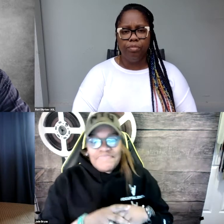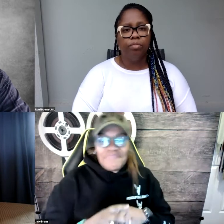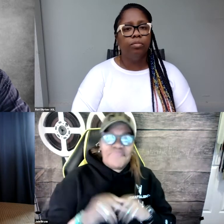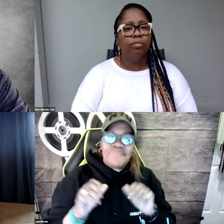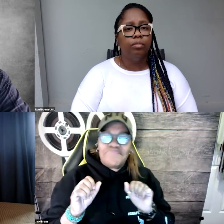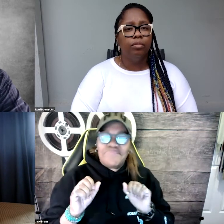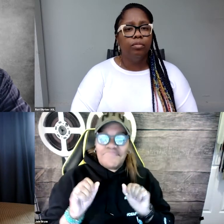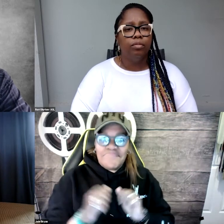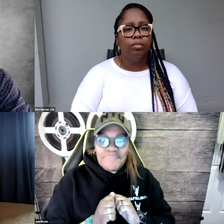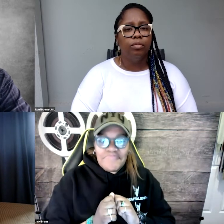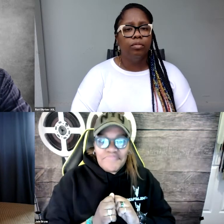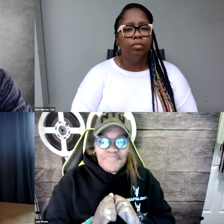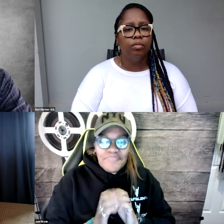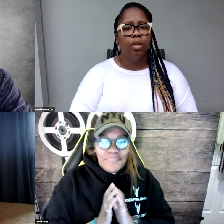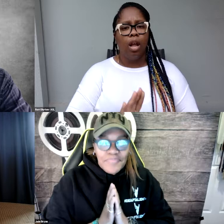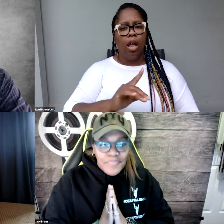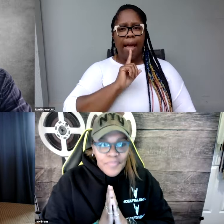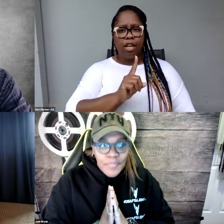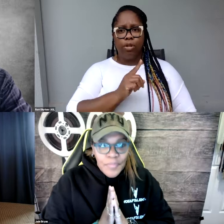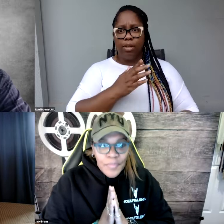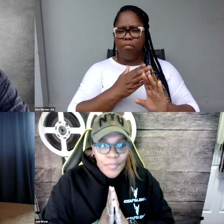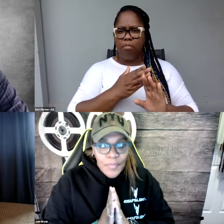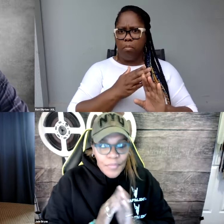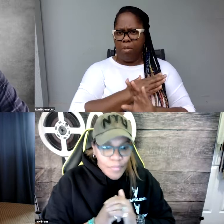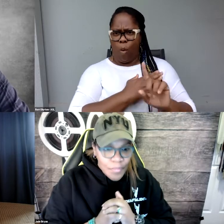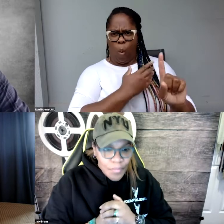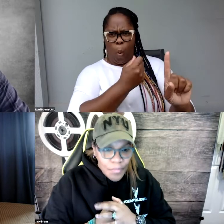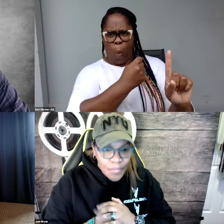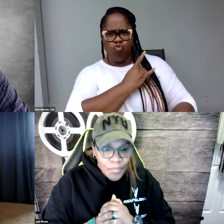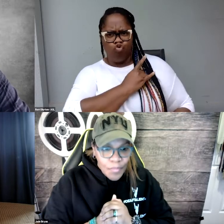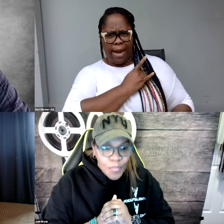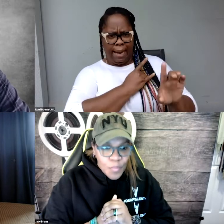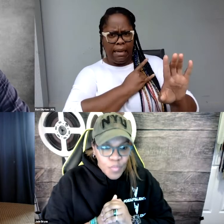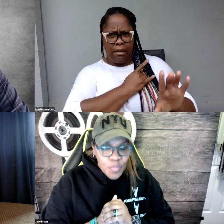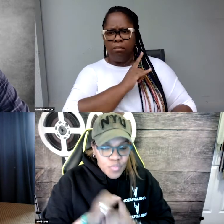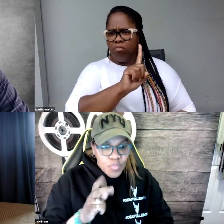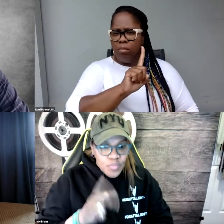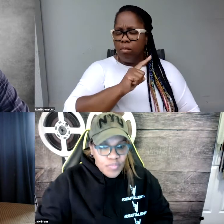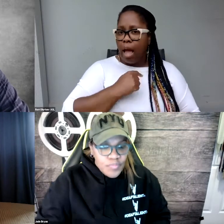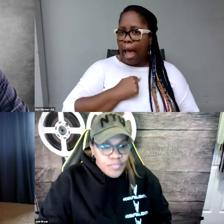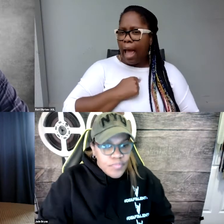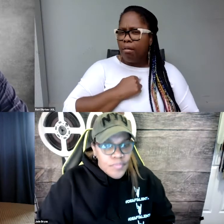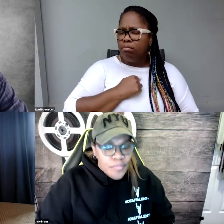Yeah. - And actually, before we hear from you, Jade, I do want to point out,